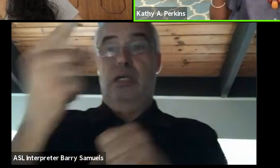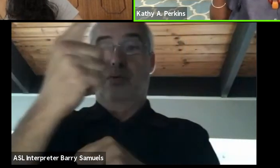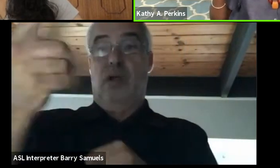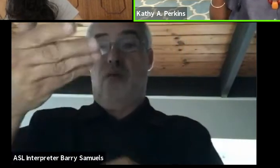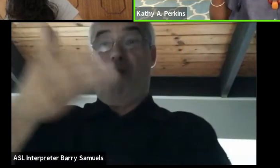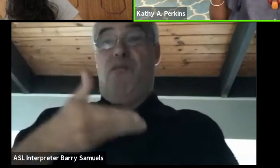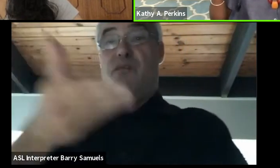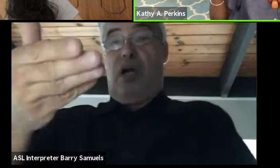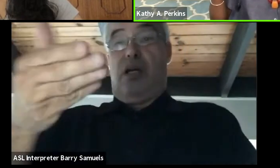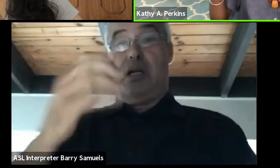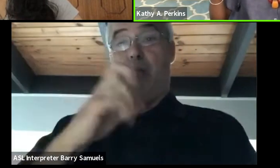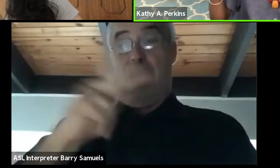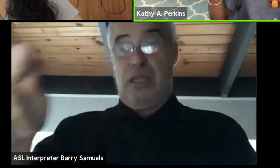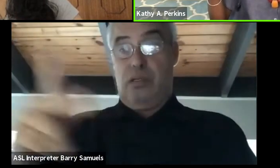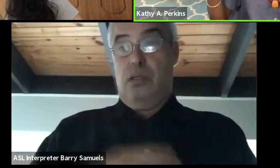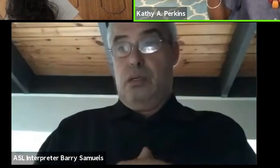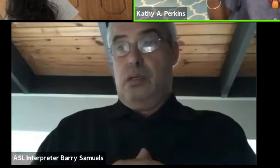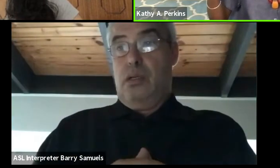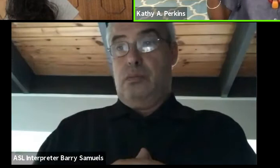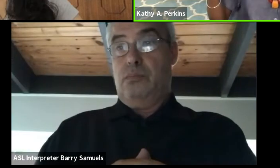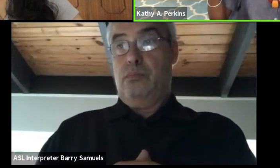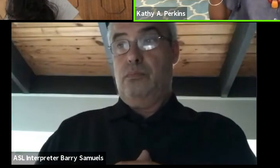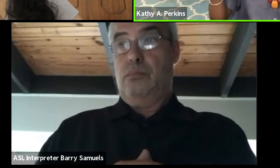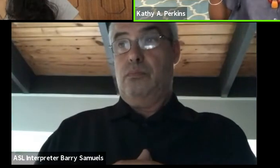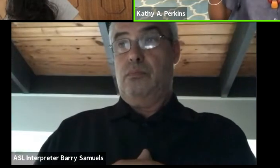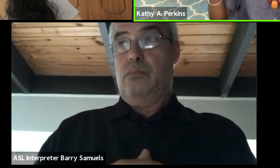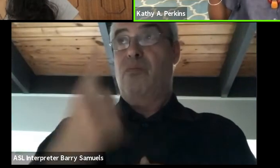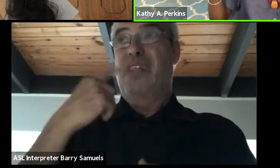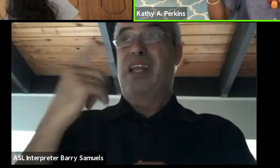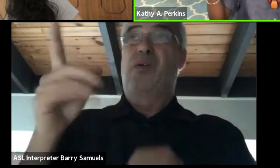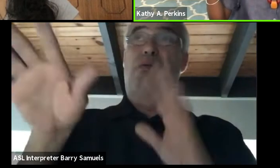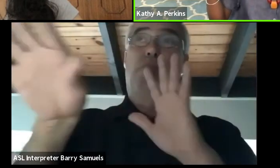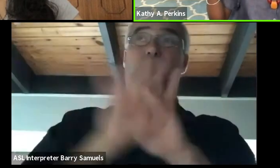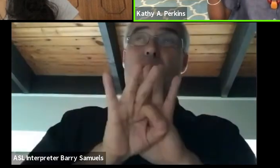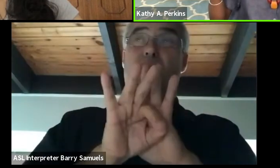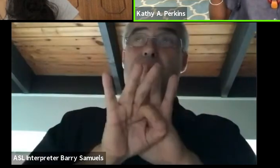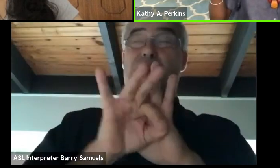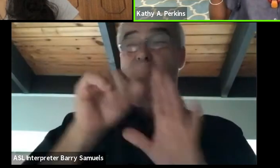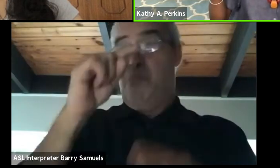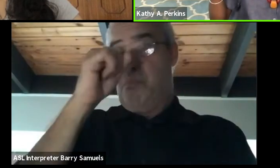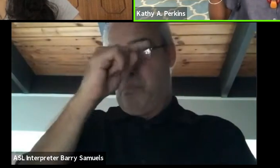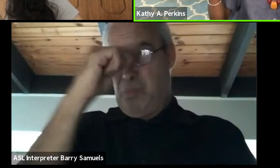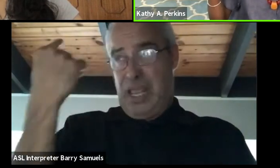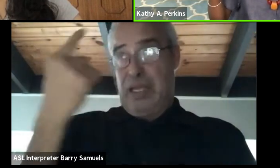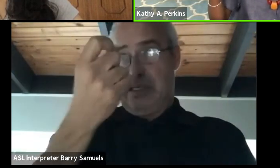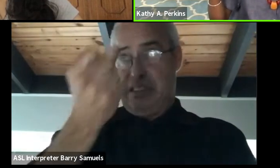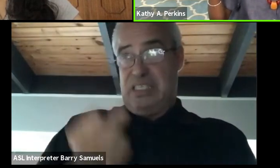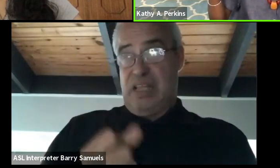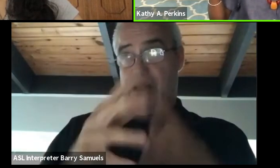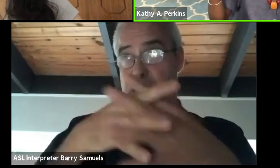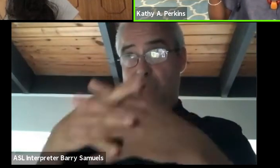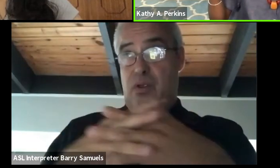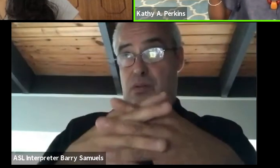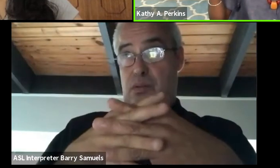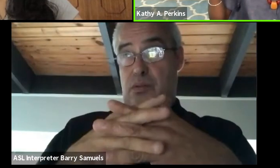because they had just appointed a black South African as artistic director of one of the theaters.